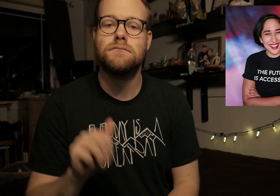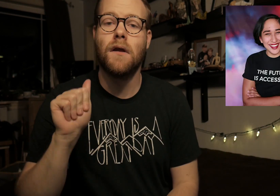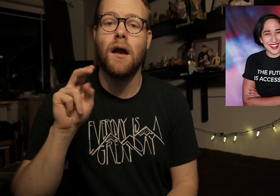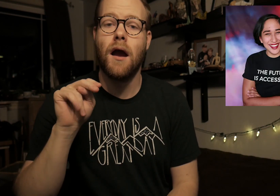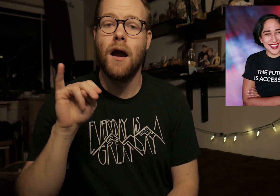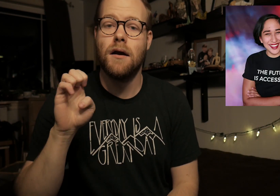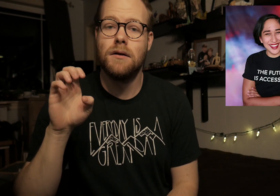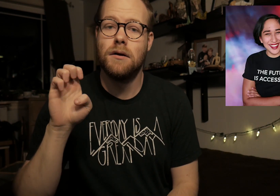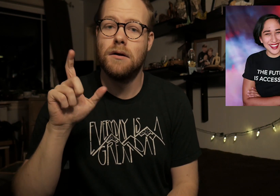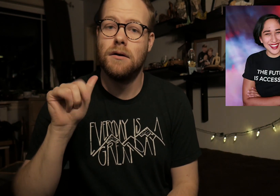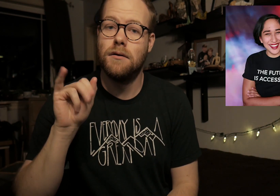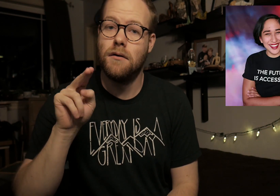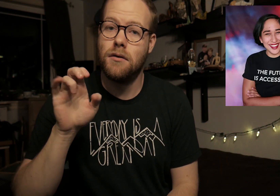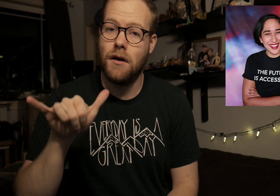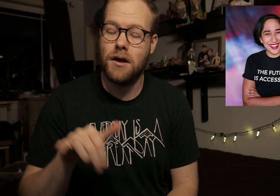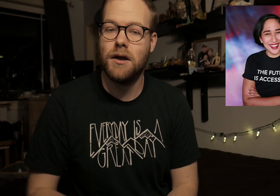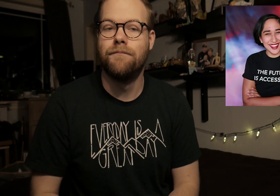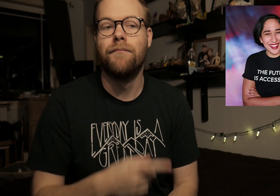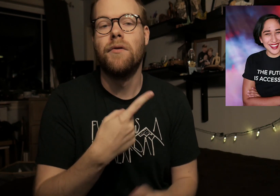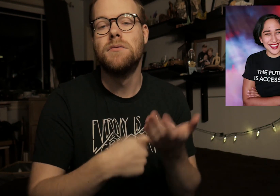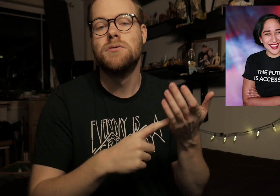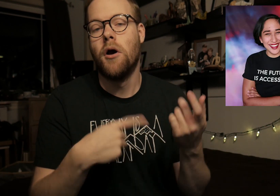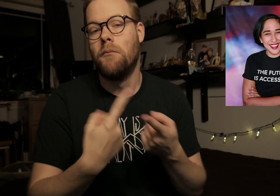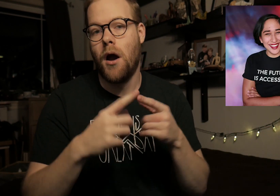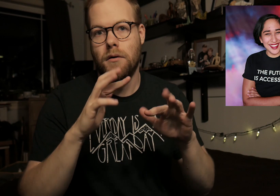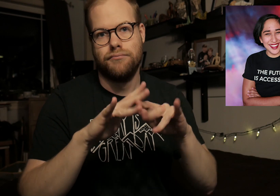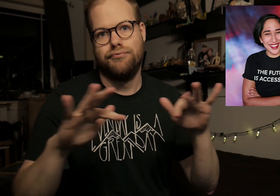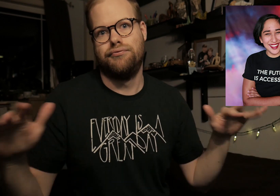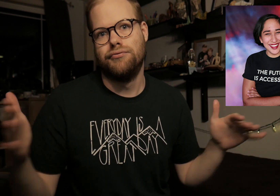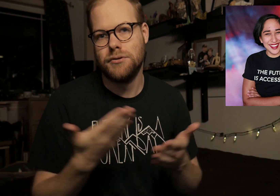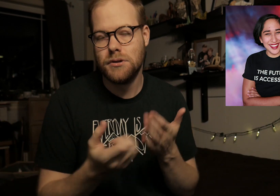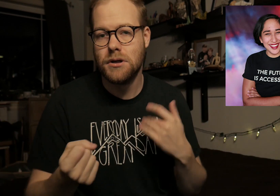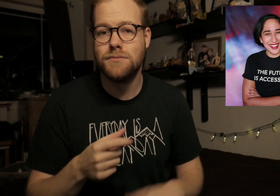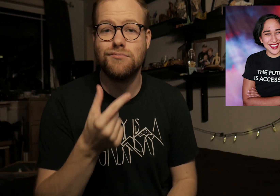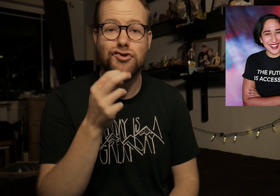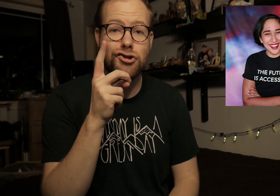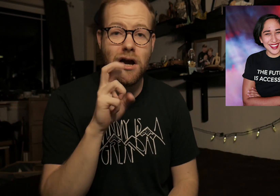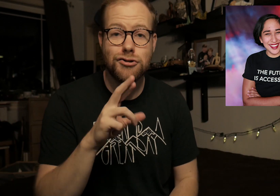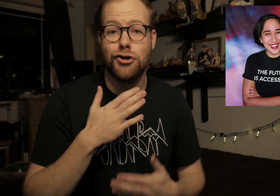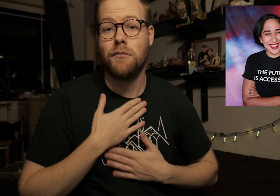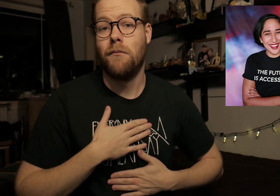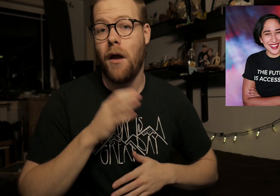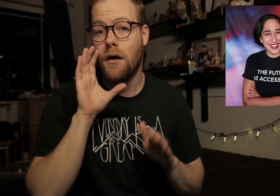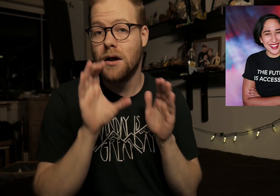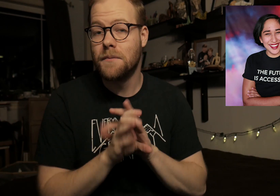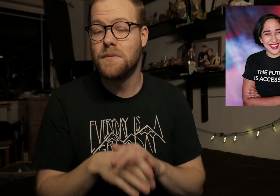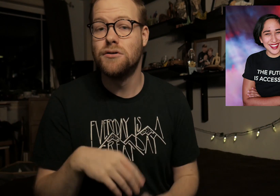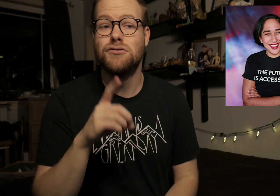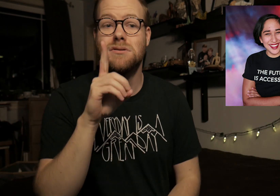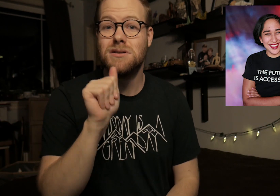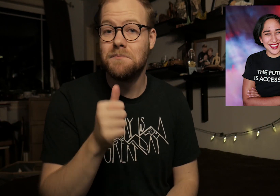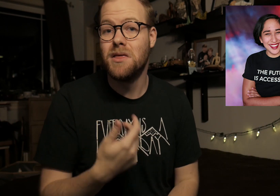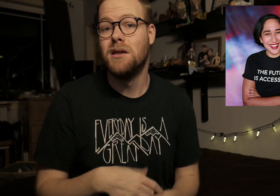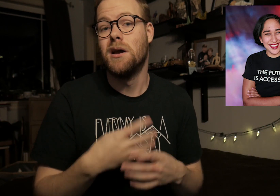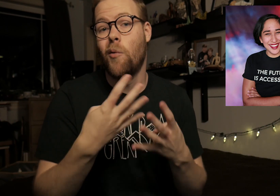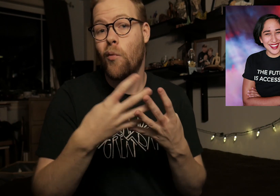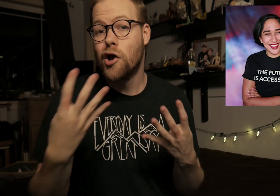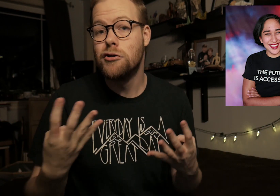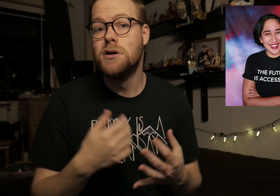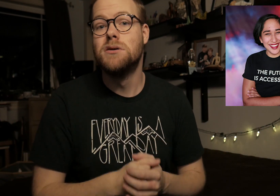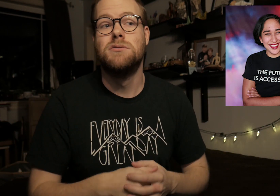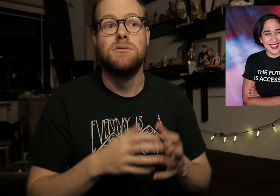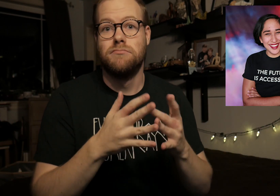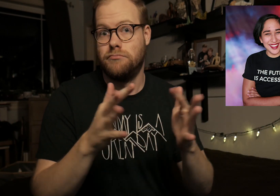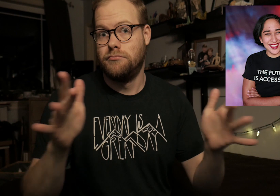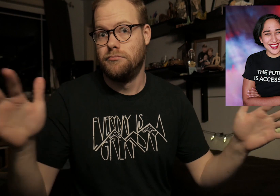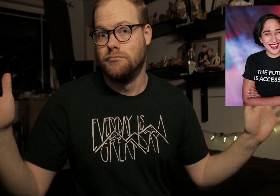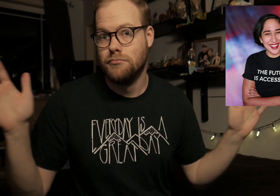Annie Elainey. They talk about a lot of different things: gender, body image, disability, queerness, and so on.